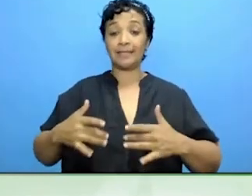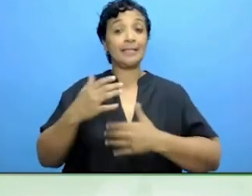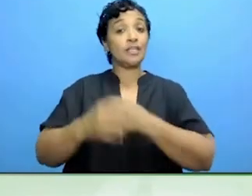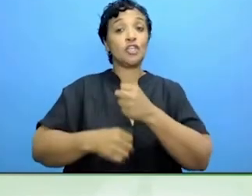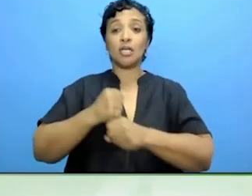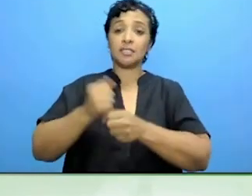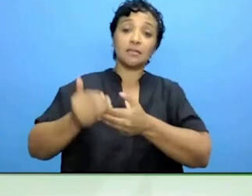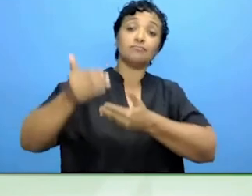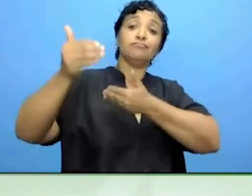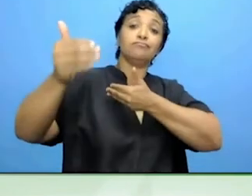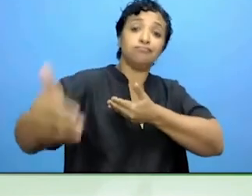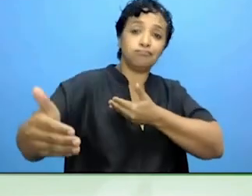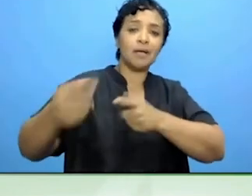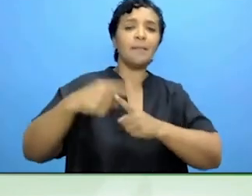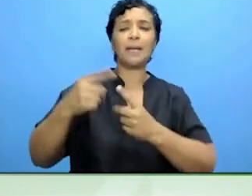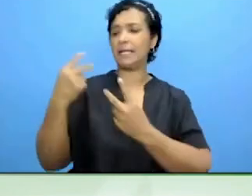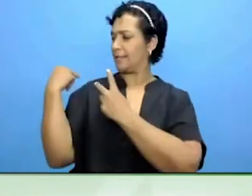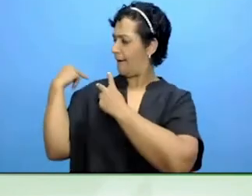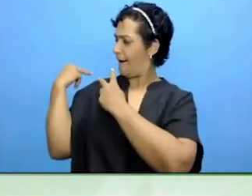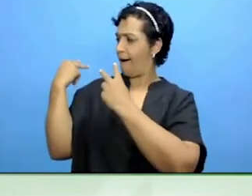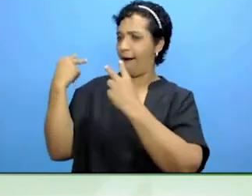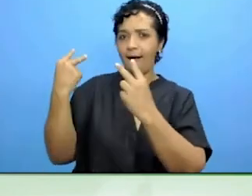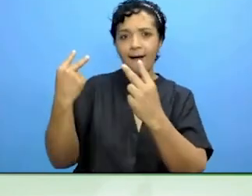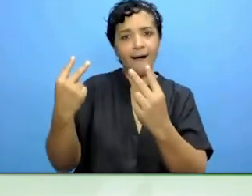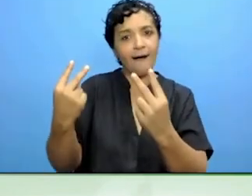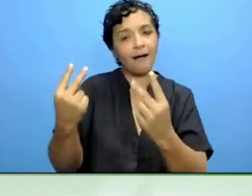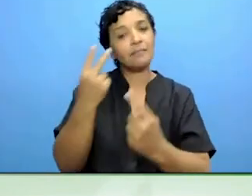I think that there has been a lot of progress in the last 10-15 years